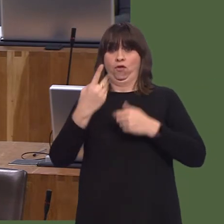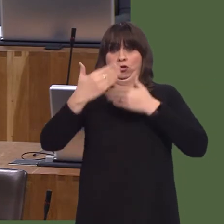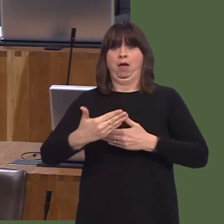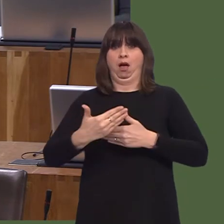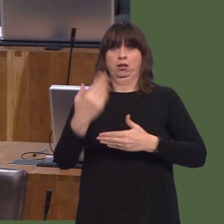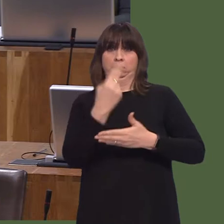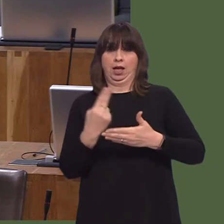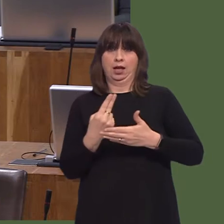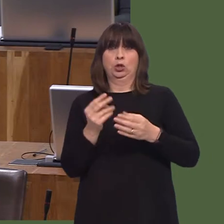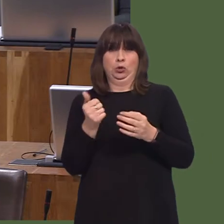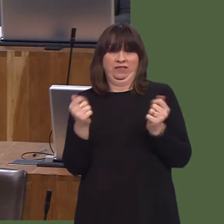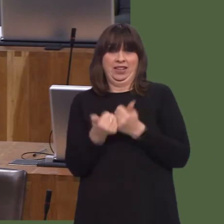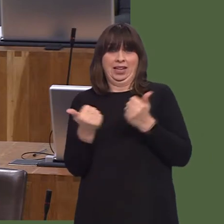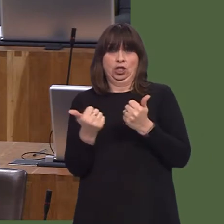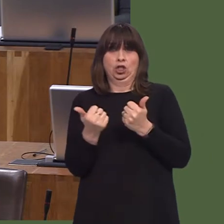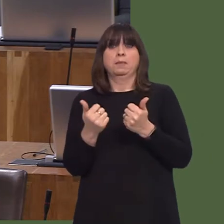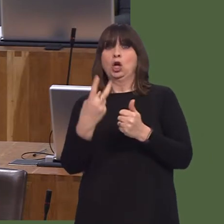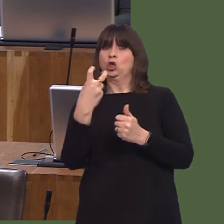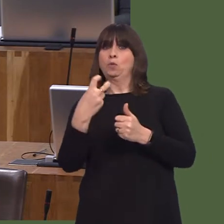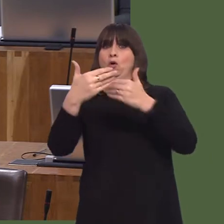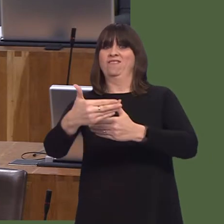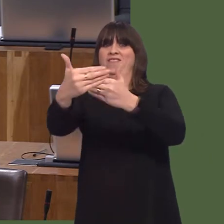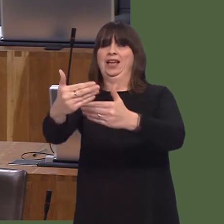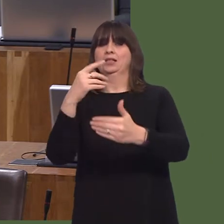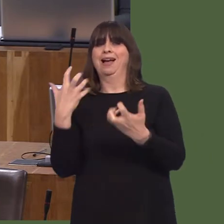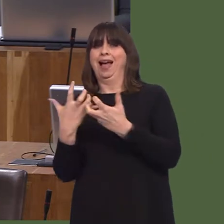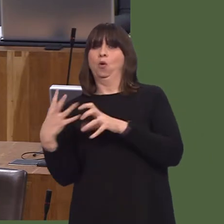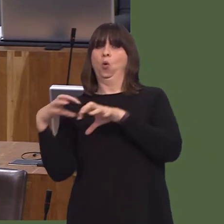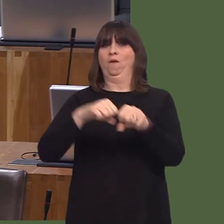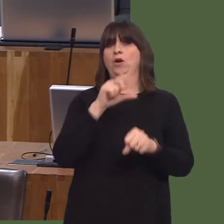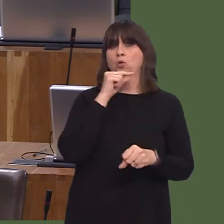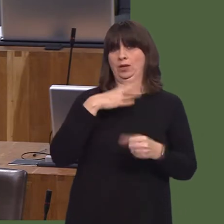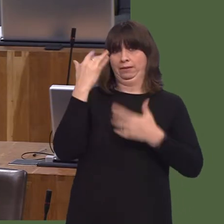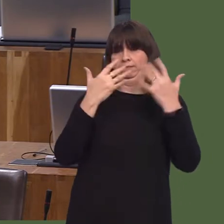of staff well-being and says that there should be a sharp focus on staff engagement and well-being.